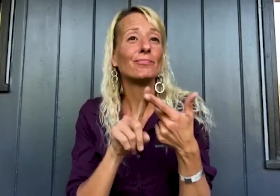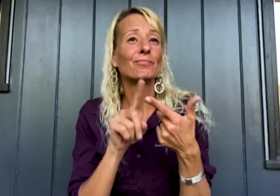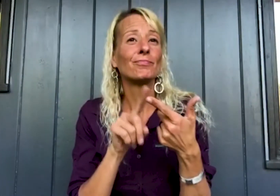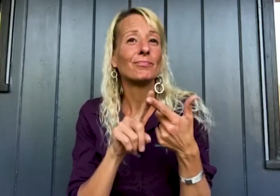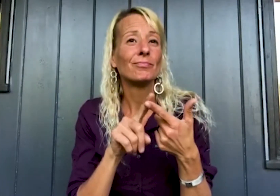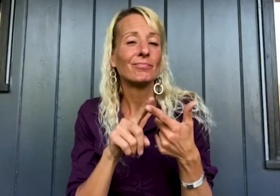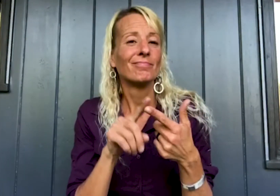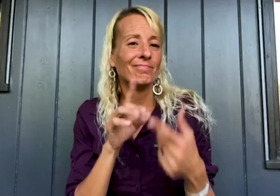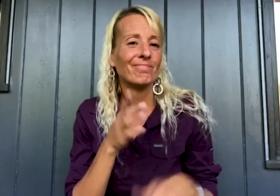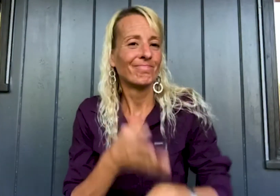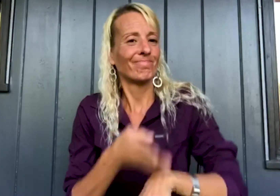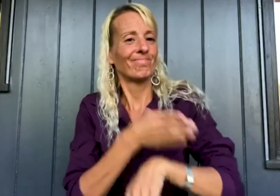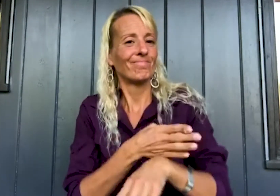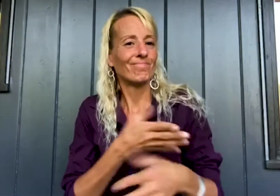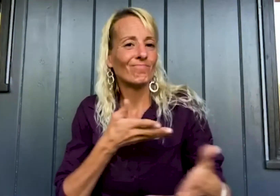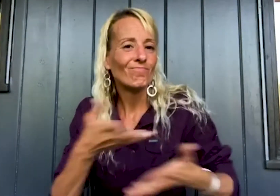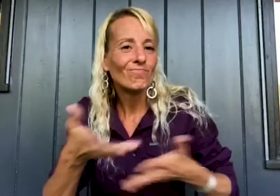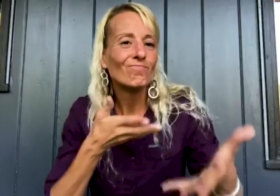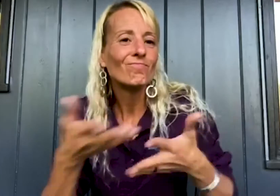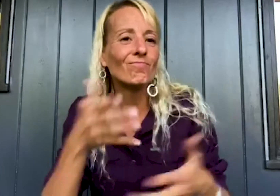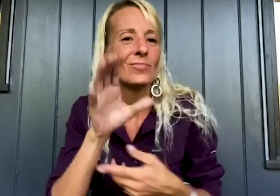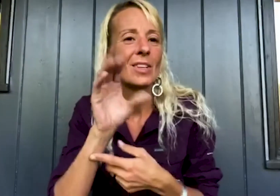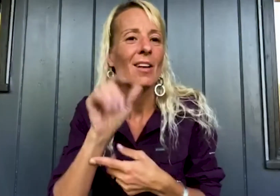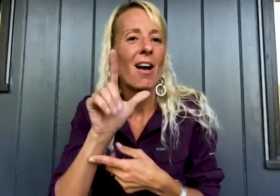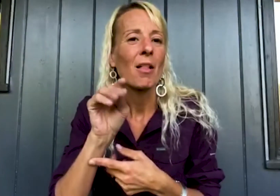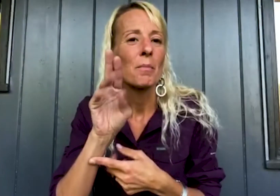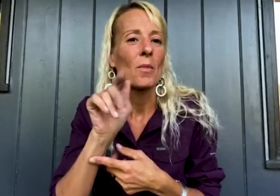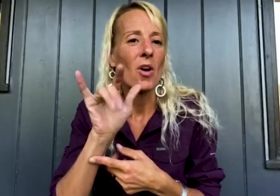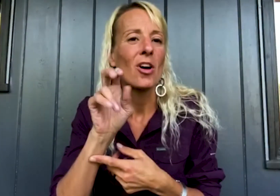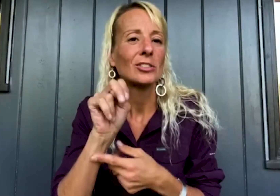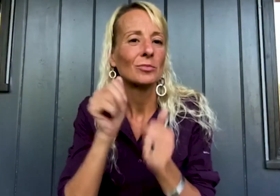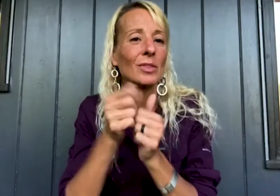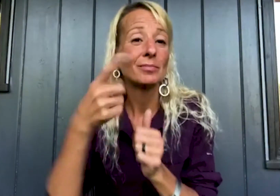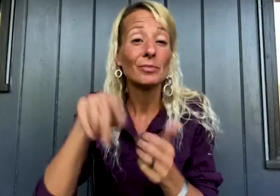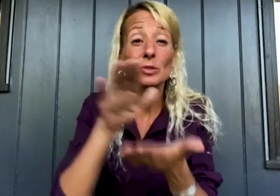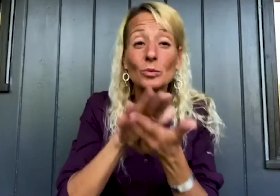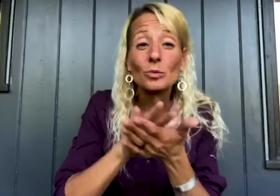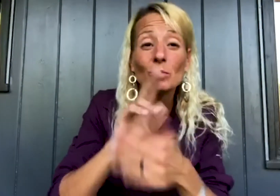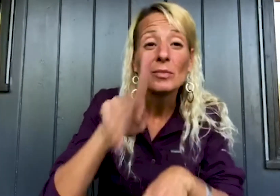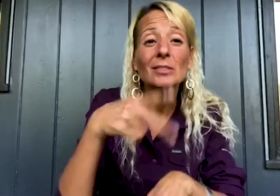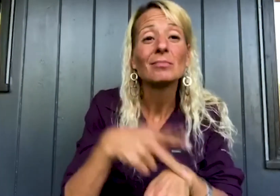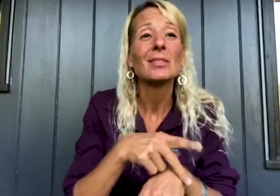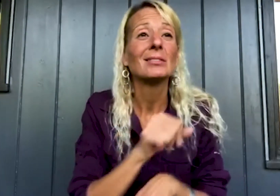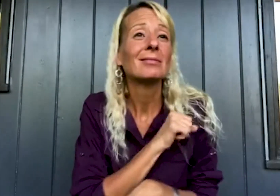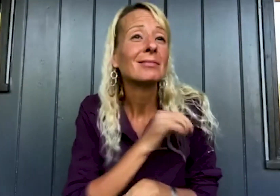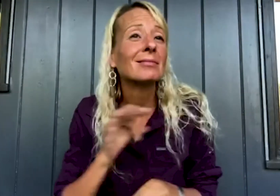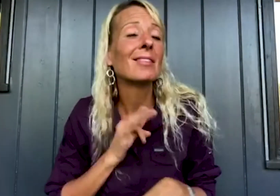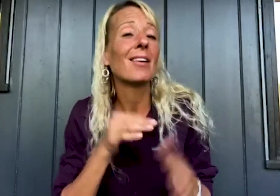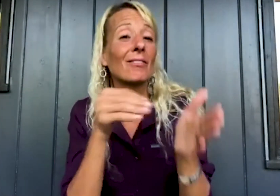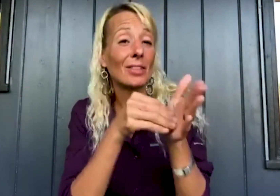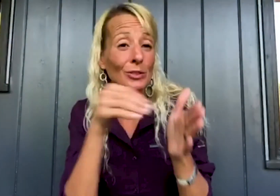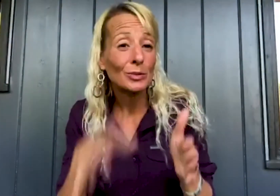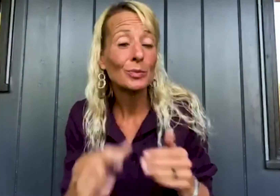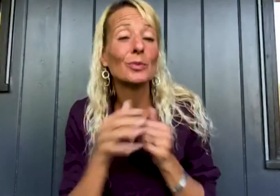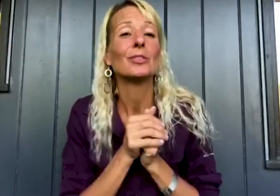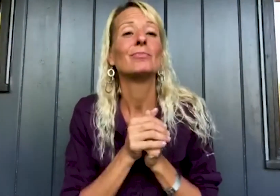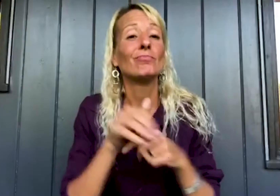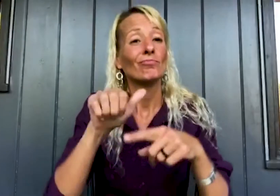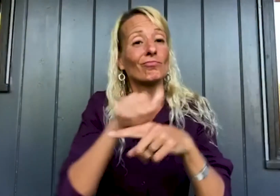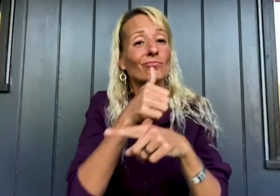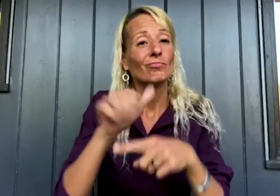increasing collaboration with school principals and student teams, coaching and mentoring teachers and support staff,